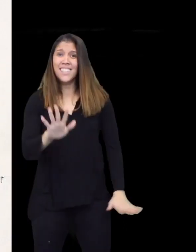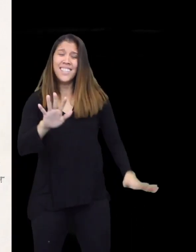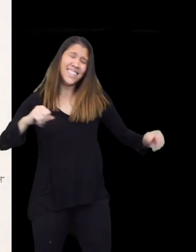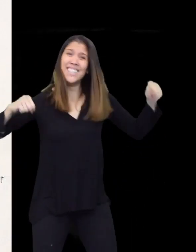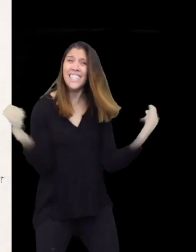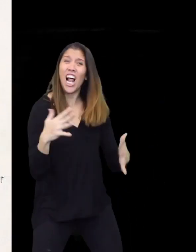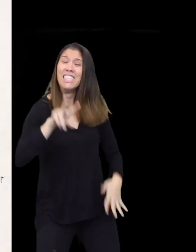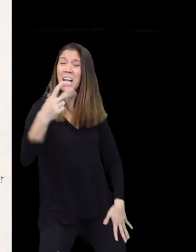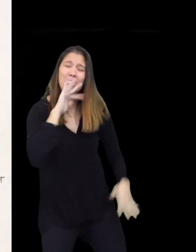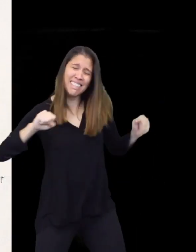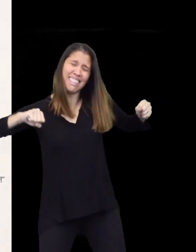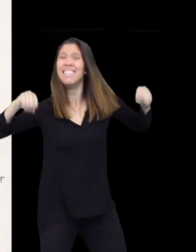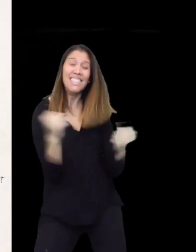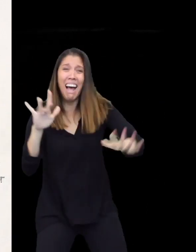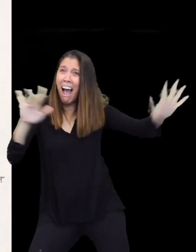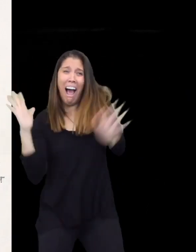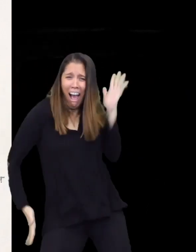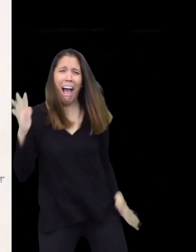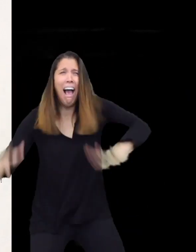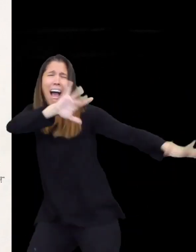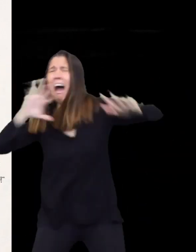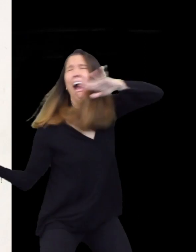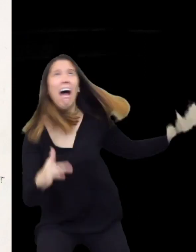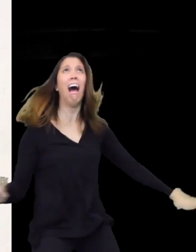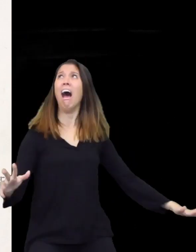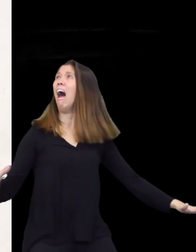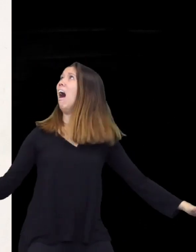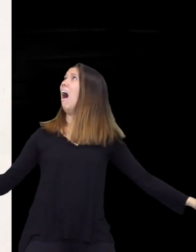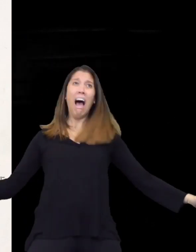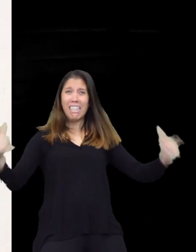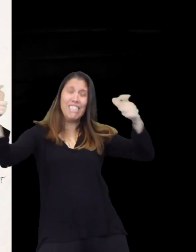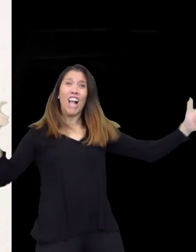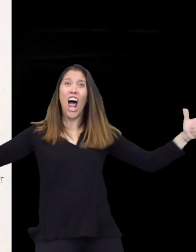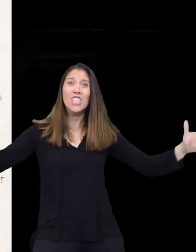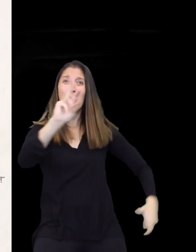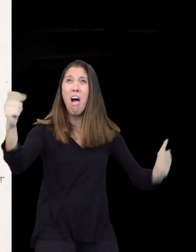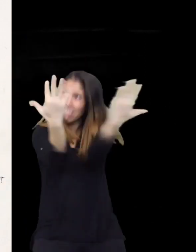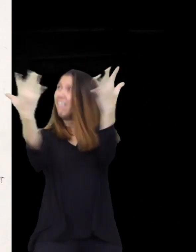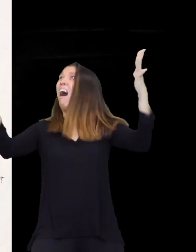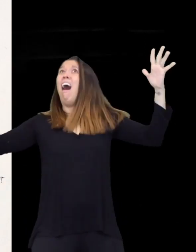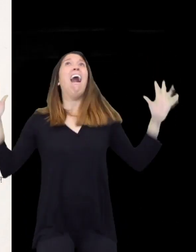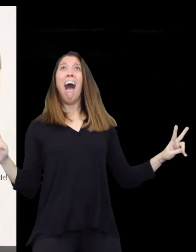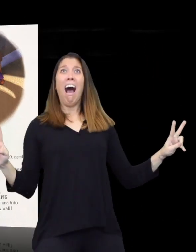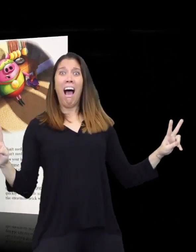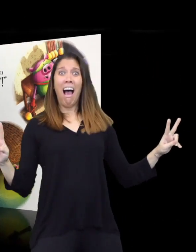The second pig was terrified and quickly ran outside. And looked up. There was an enormous brick wall built around him!